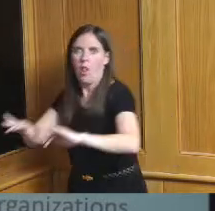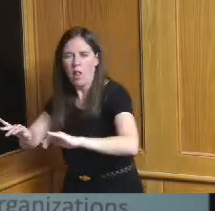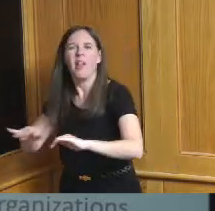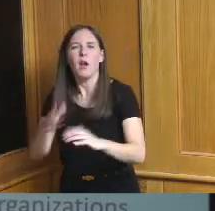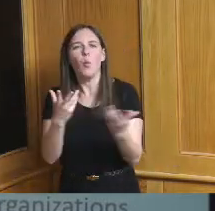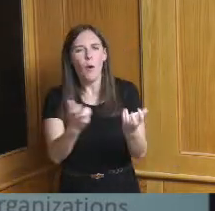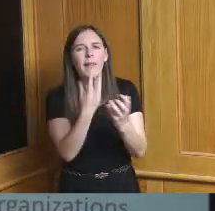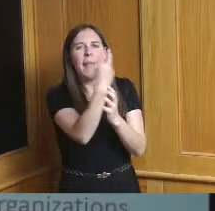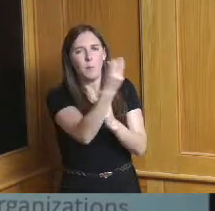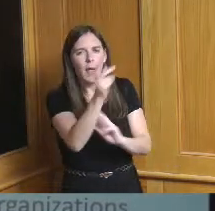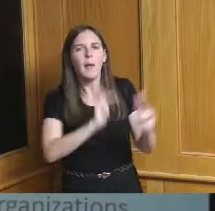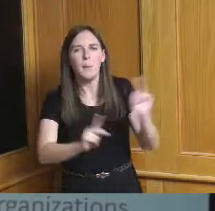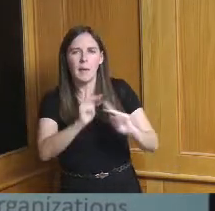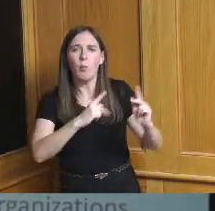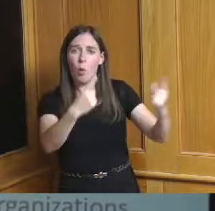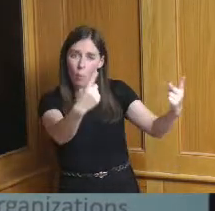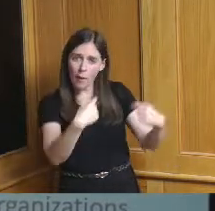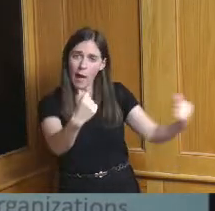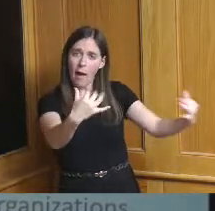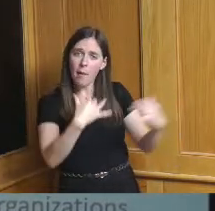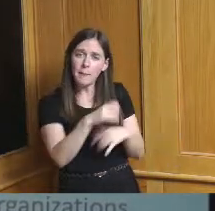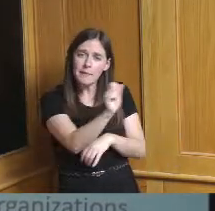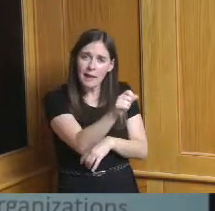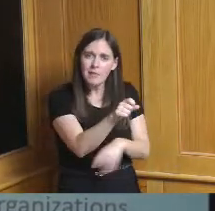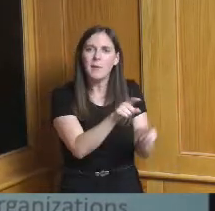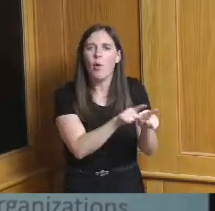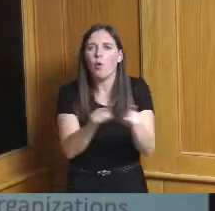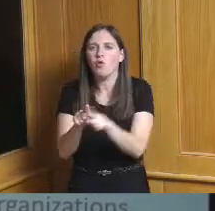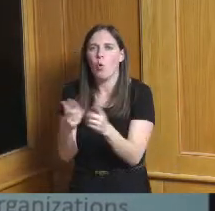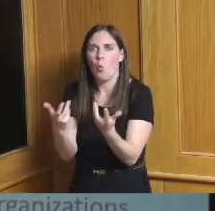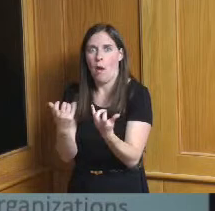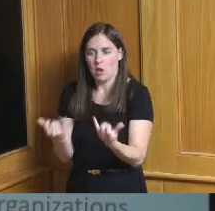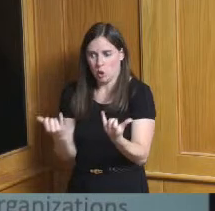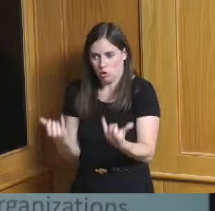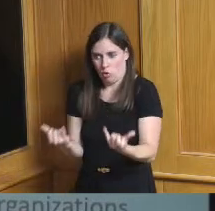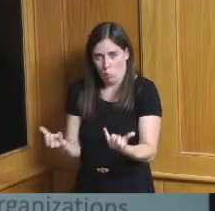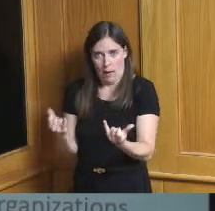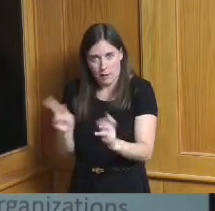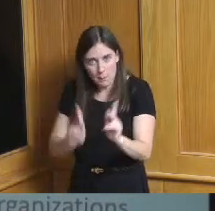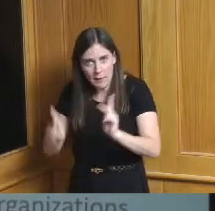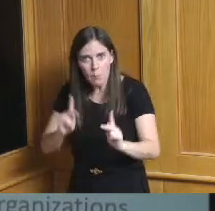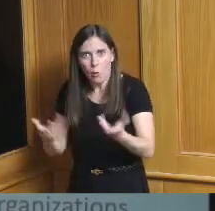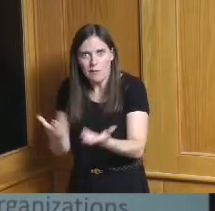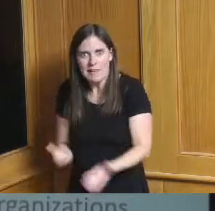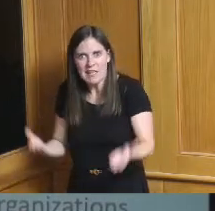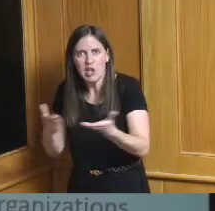but I think equally important is to grow the career pathways of existing businesses and to grow